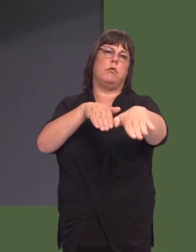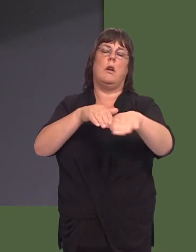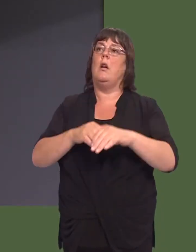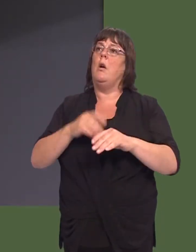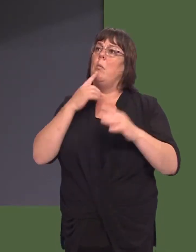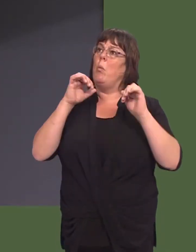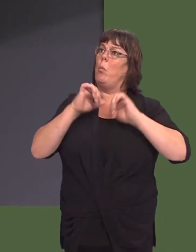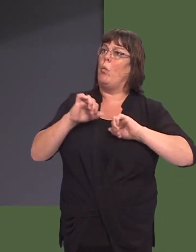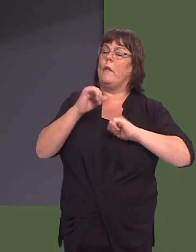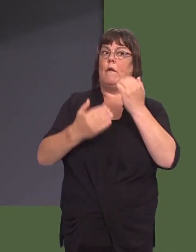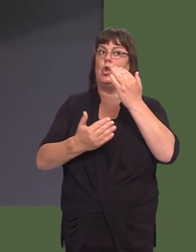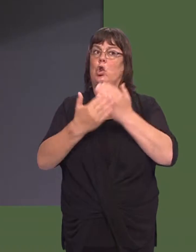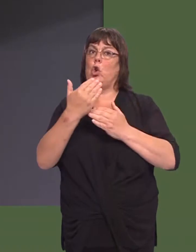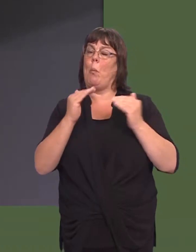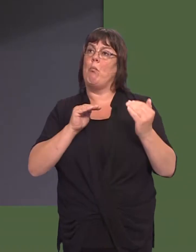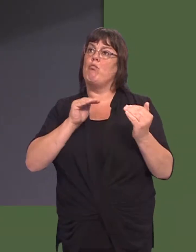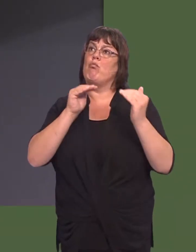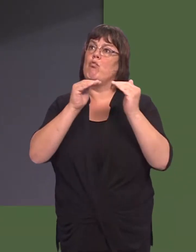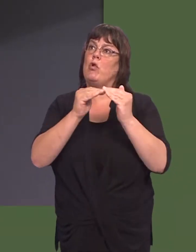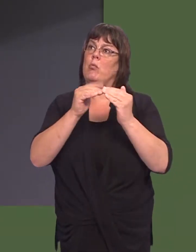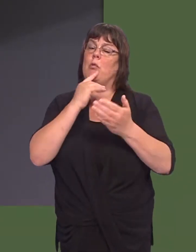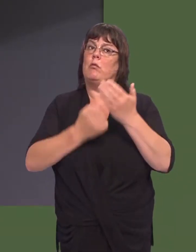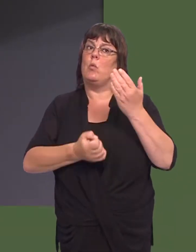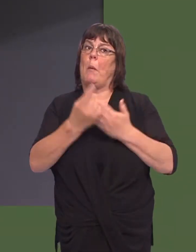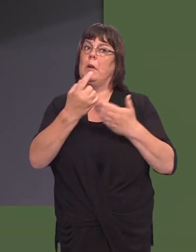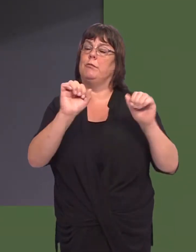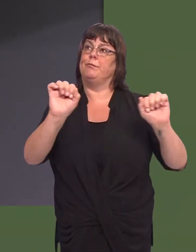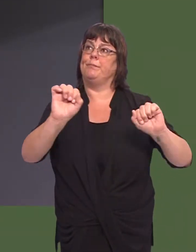a new bridge, but that didnít go forward to delivery.